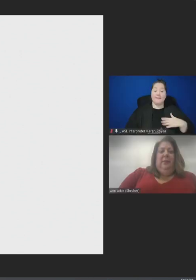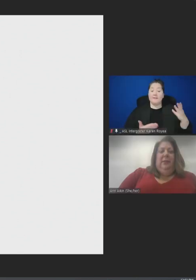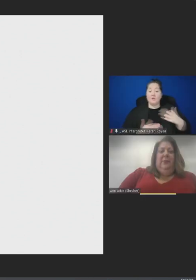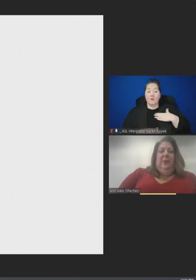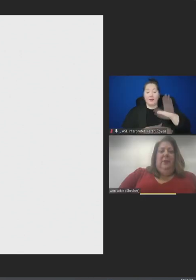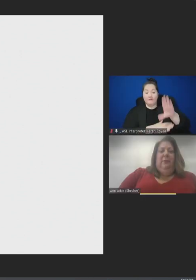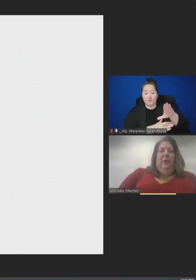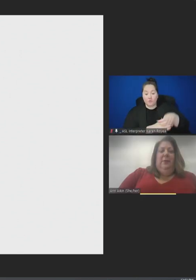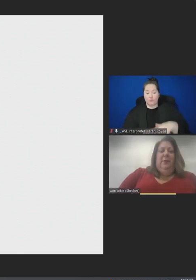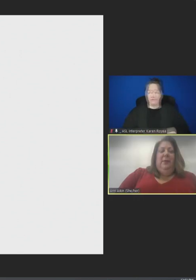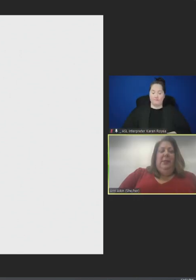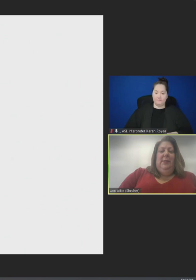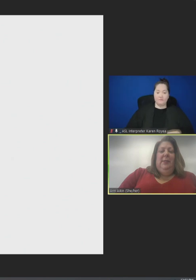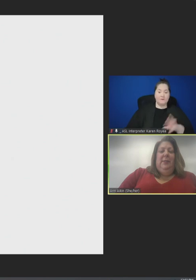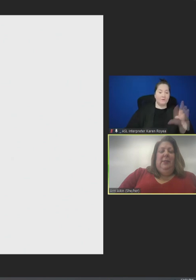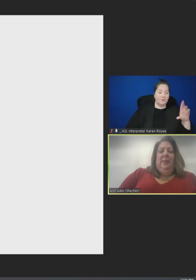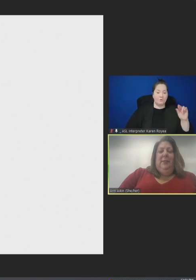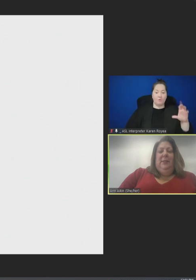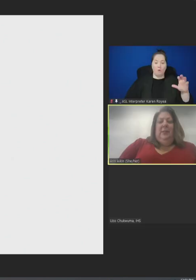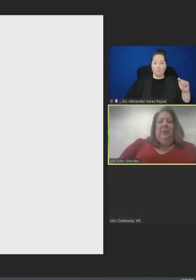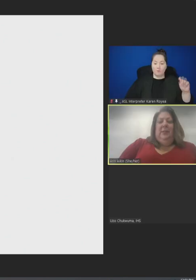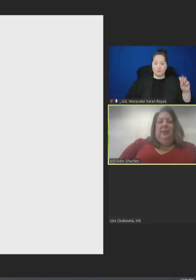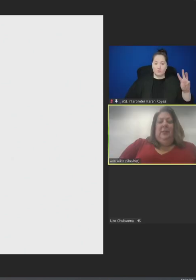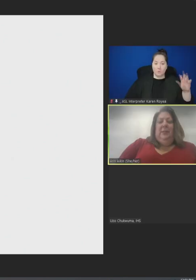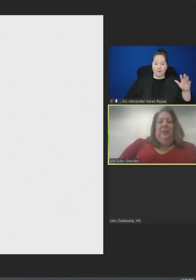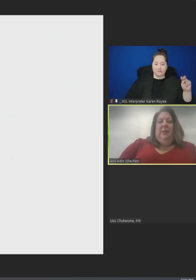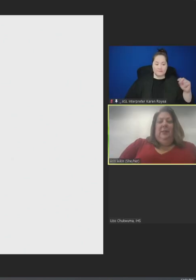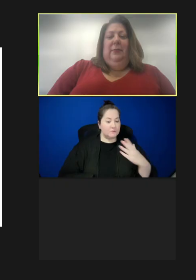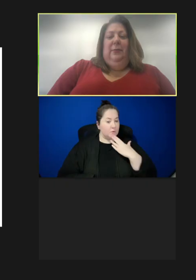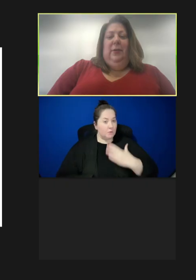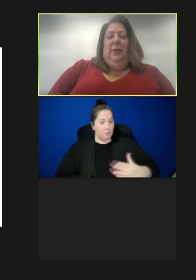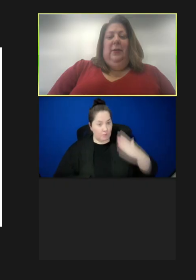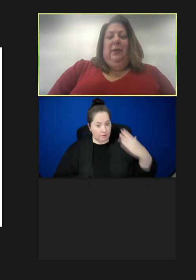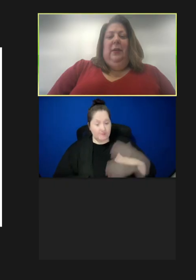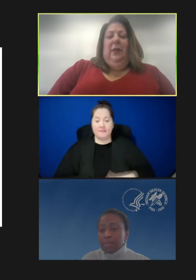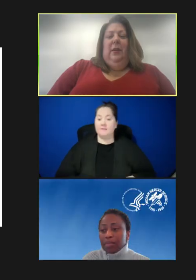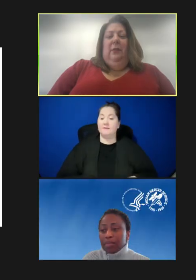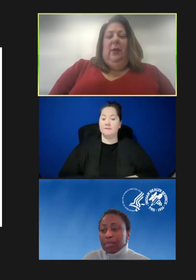Ann Aikin: Good afternoon. Robert Swanson? Robert Swanson: Good morning. Ann Aikin: Good morning. Roxana Diba?